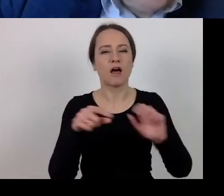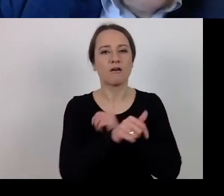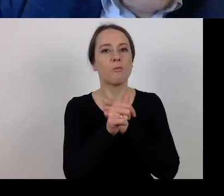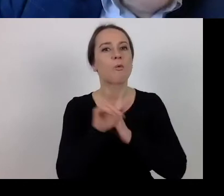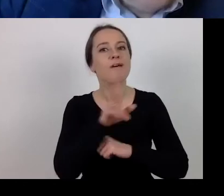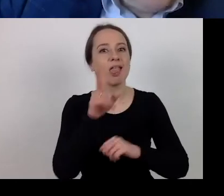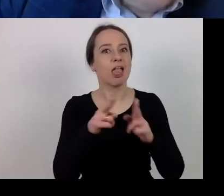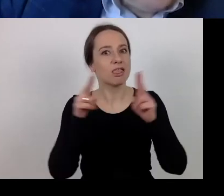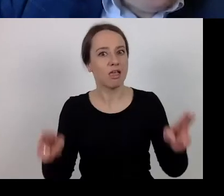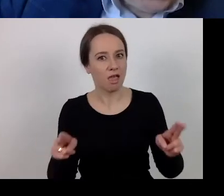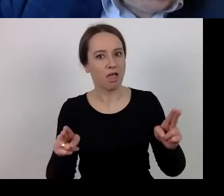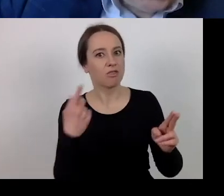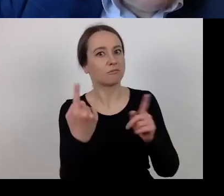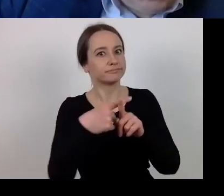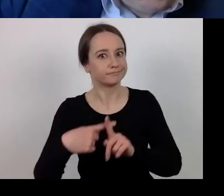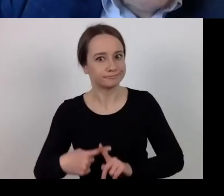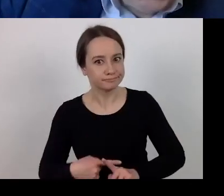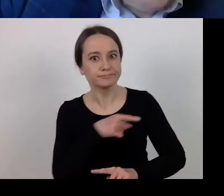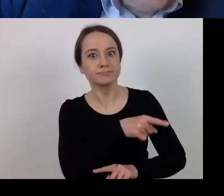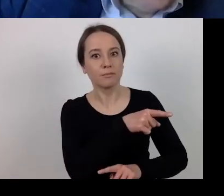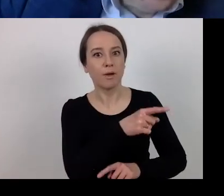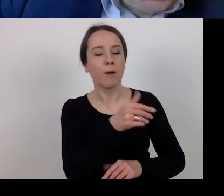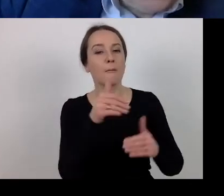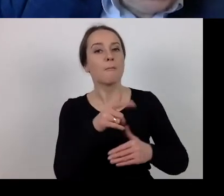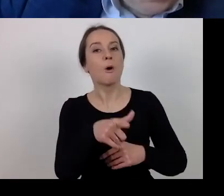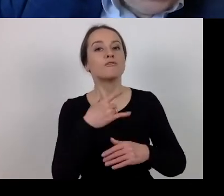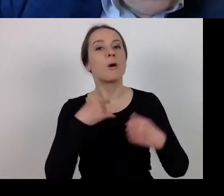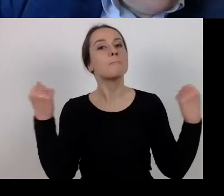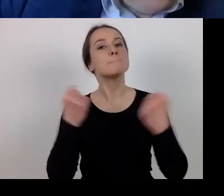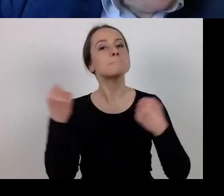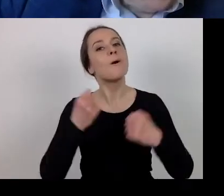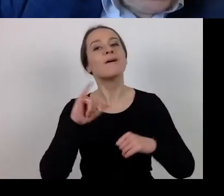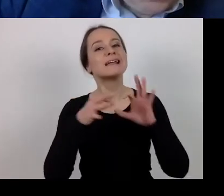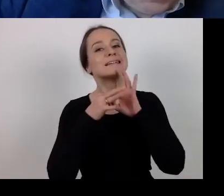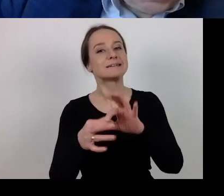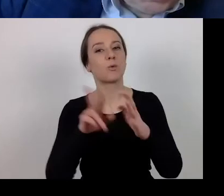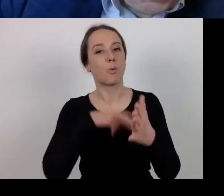by virtue of the special act of law on funds,